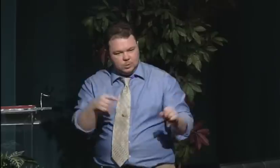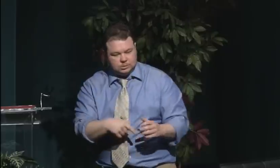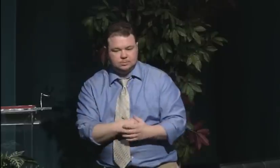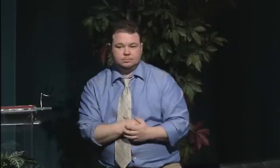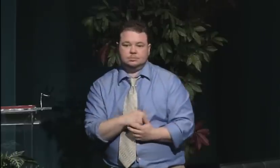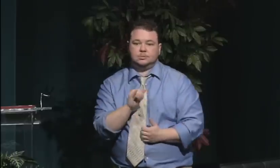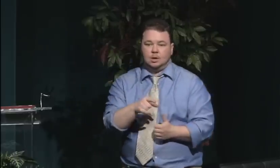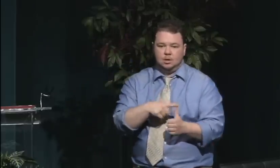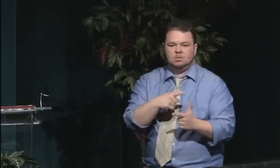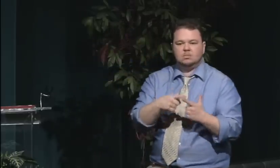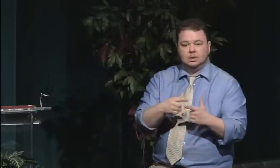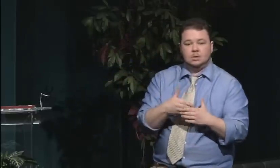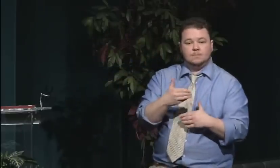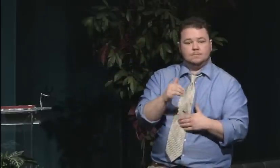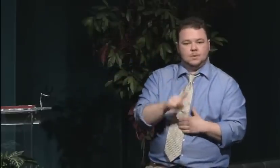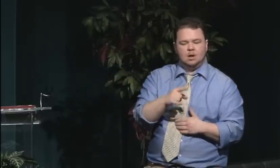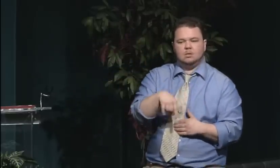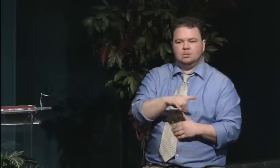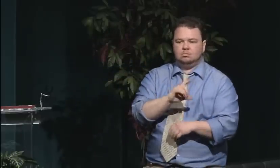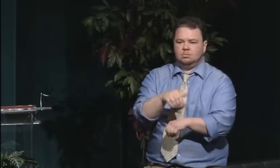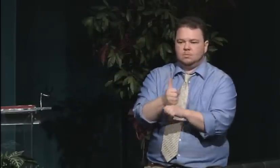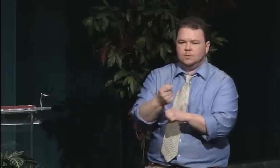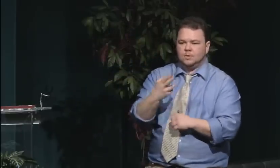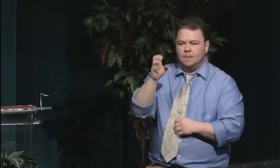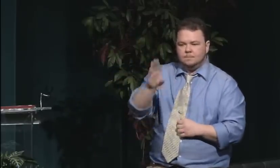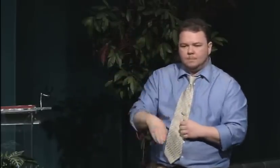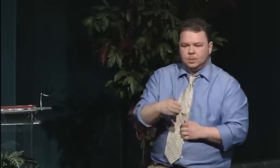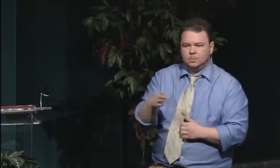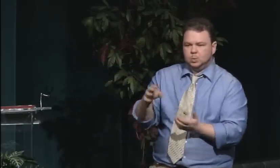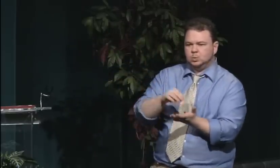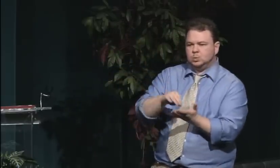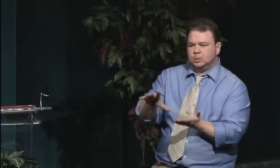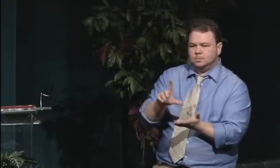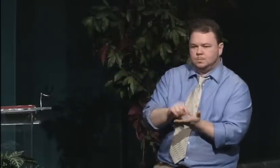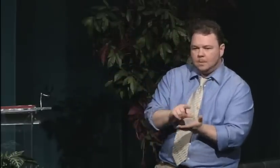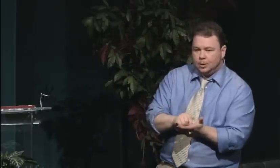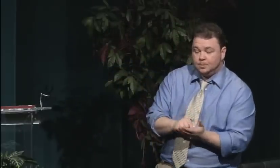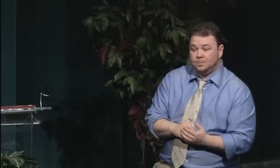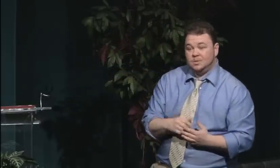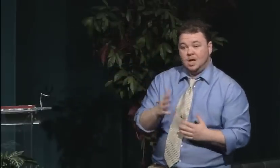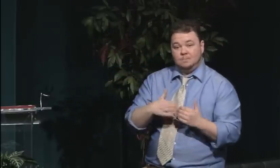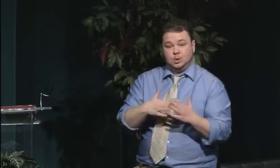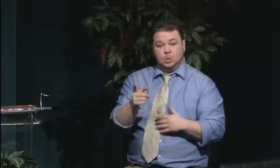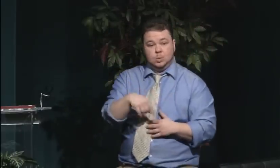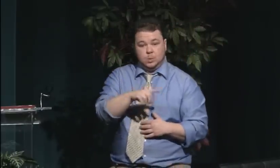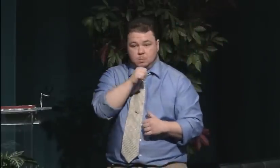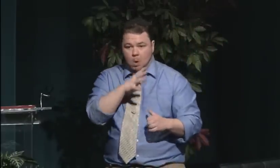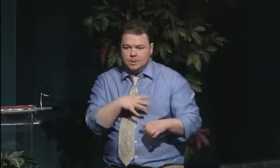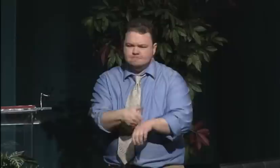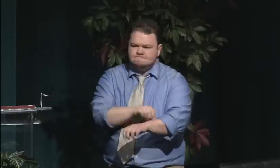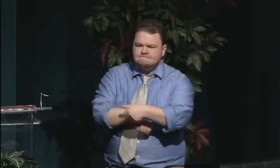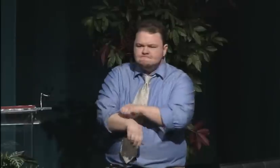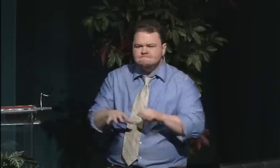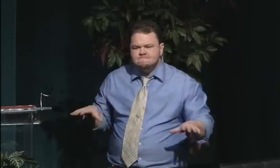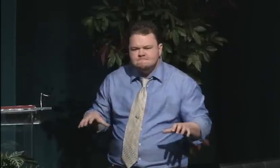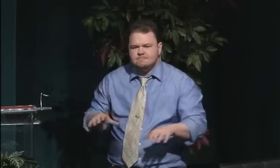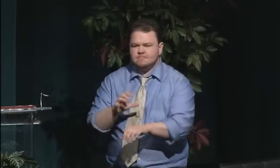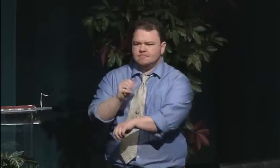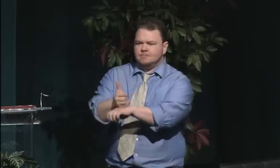They were shared in cartoons and dialogues. There were a lot of ways that women expressed